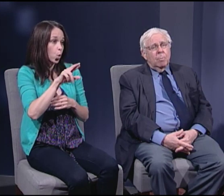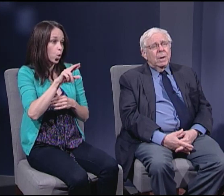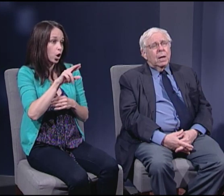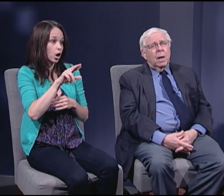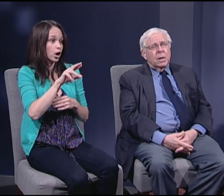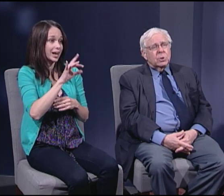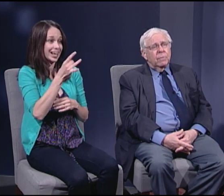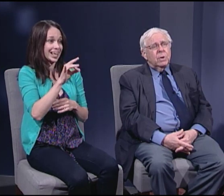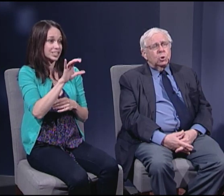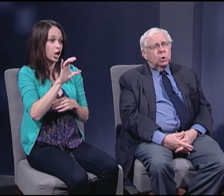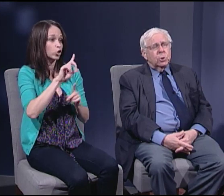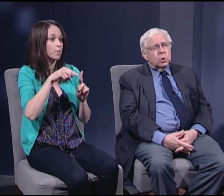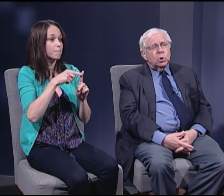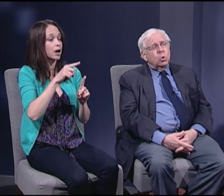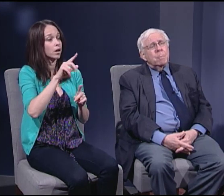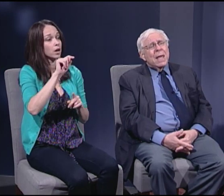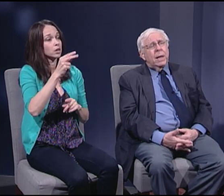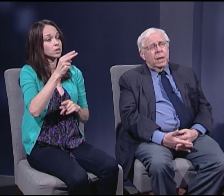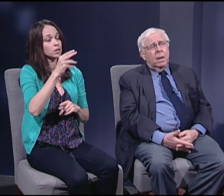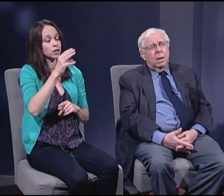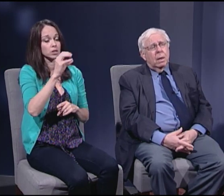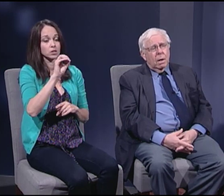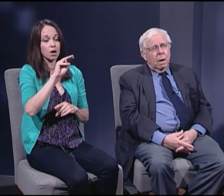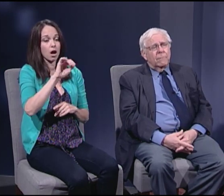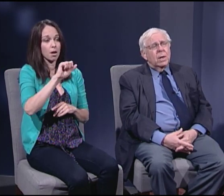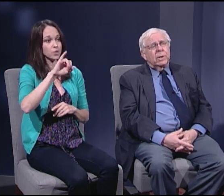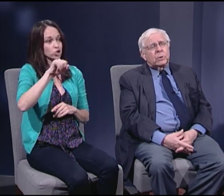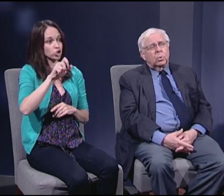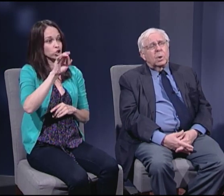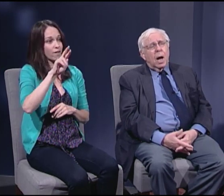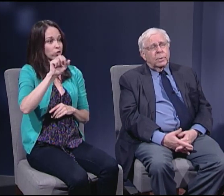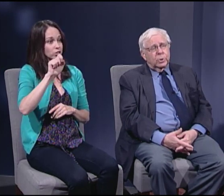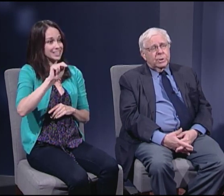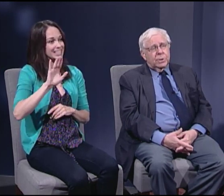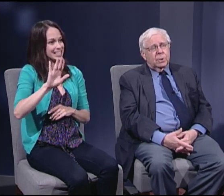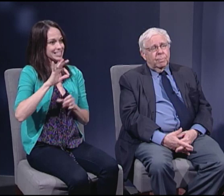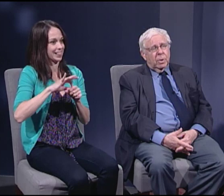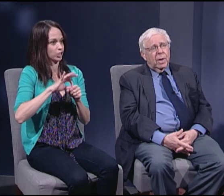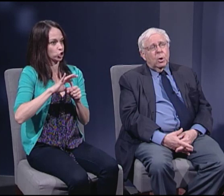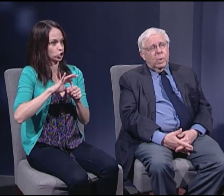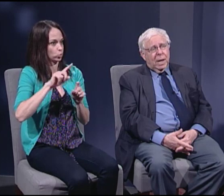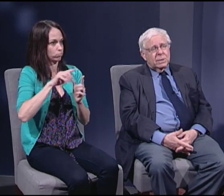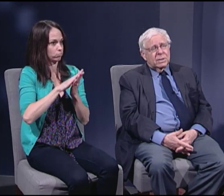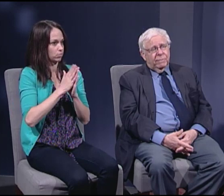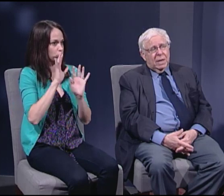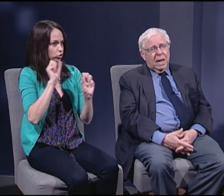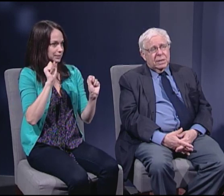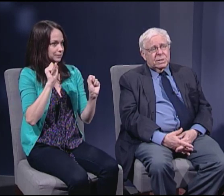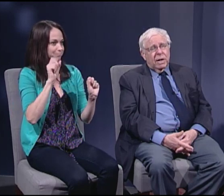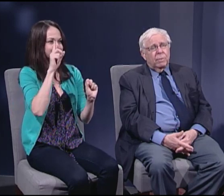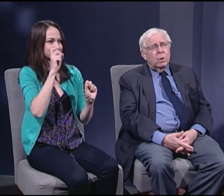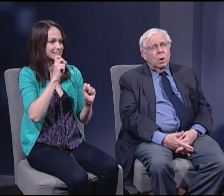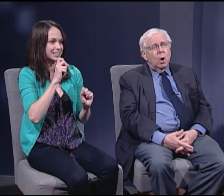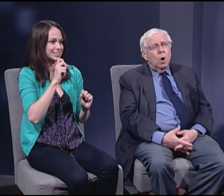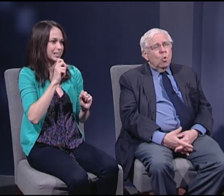because of the sheer stupidity of the Electoral College system that they created in 1787.